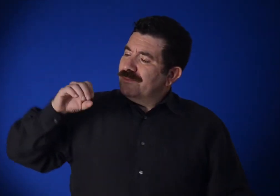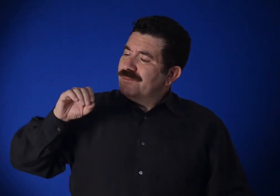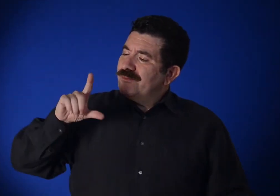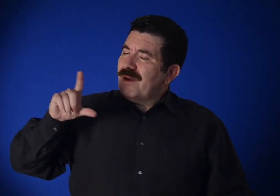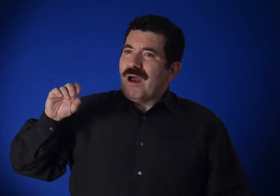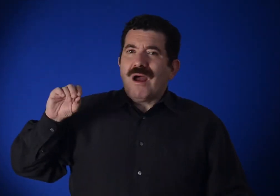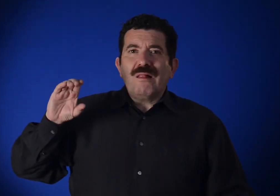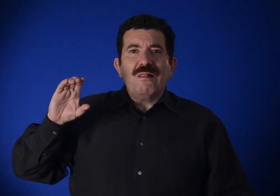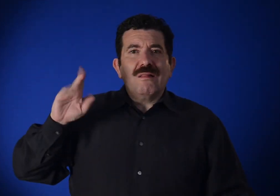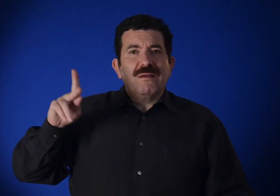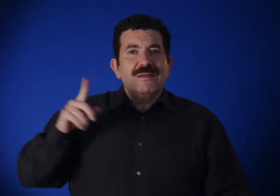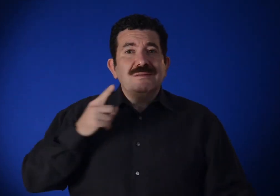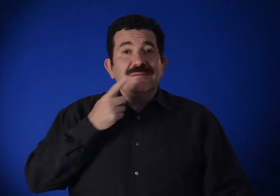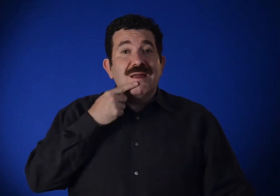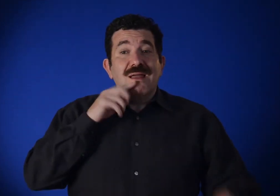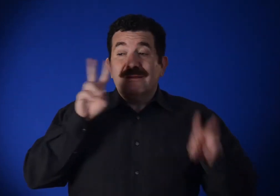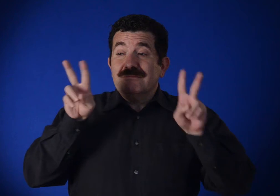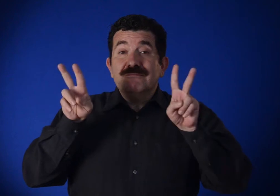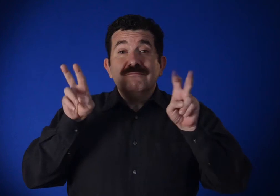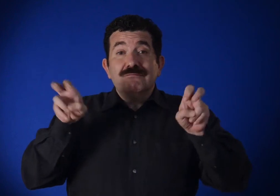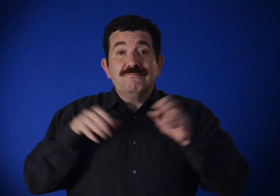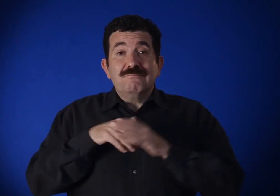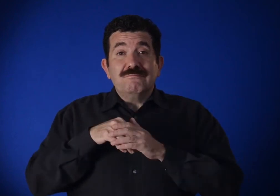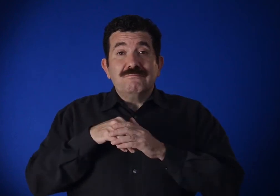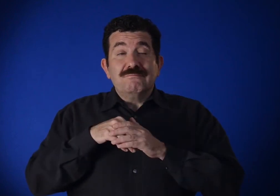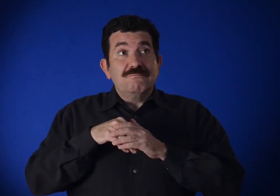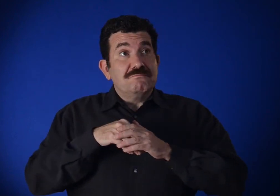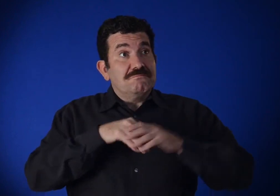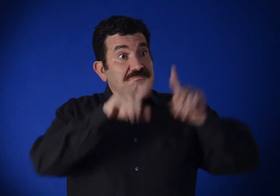Pollock once said,